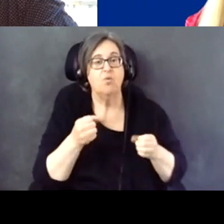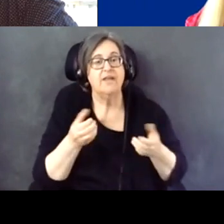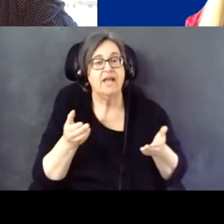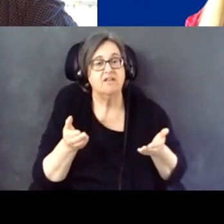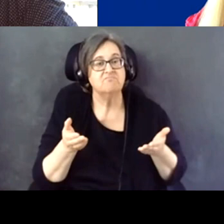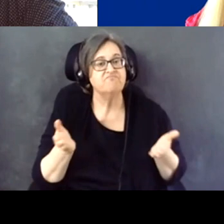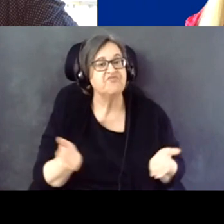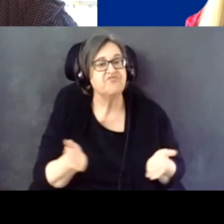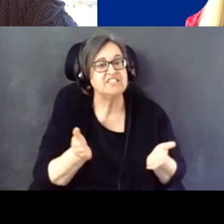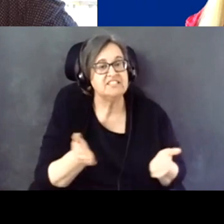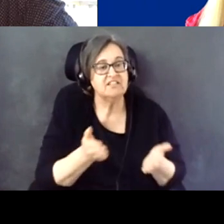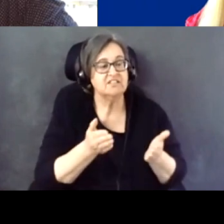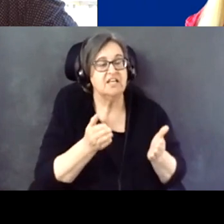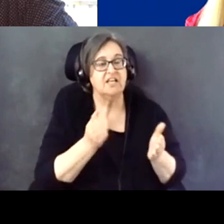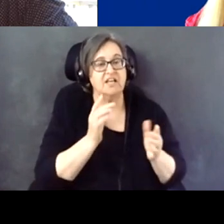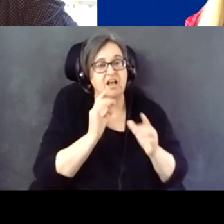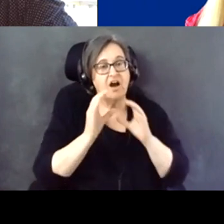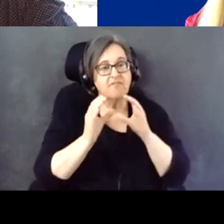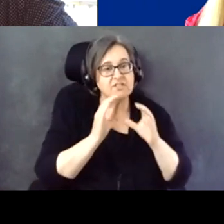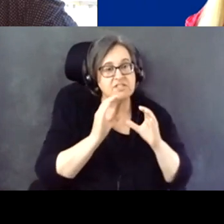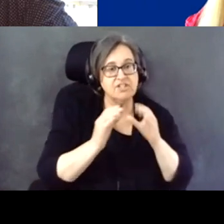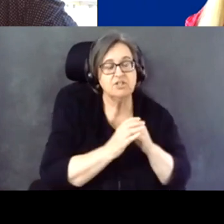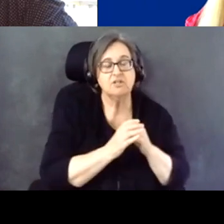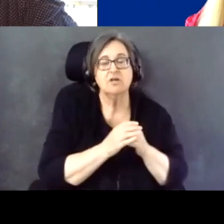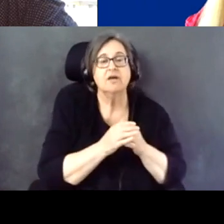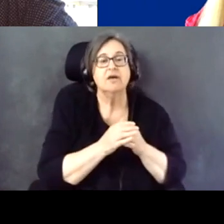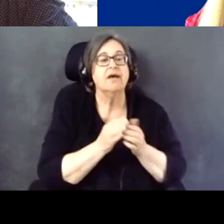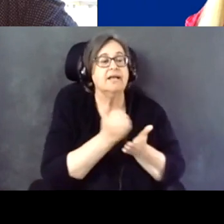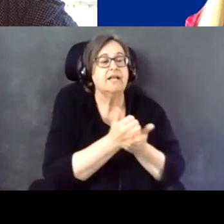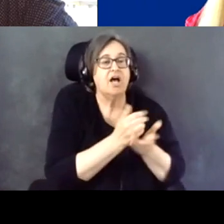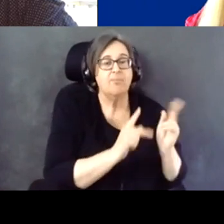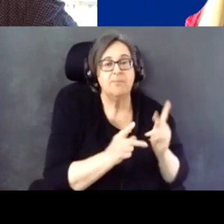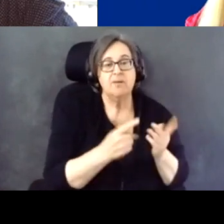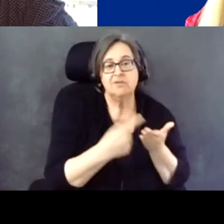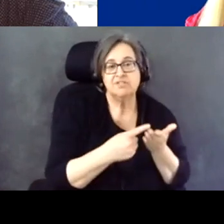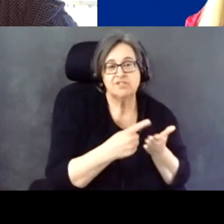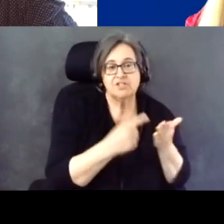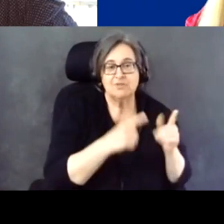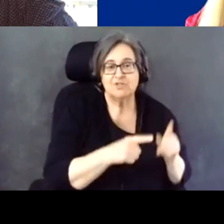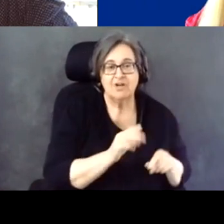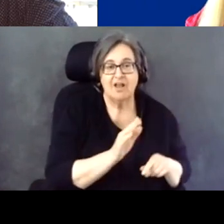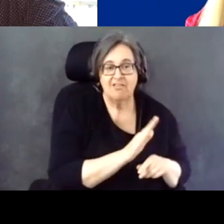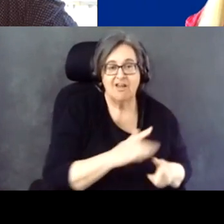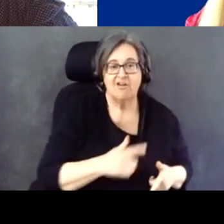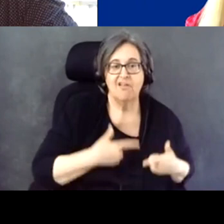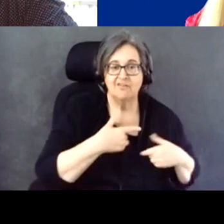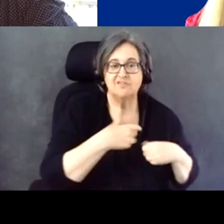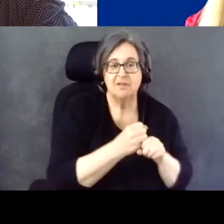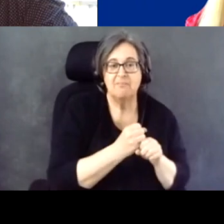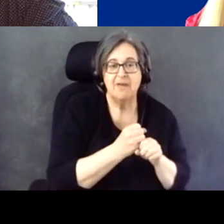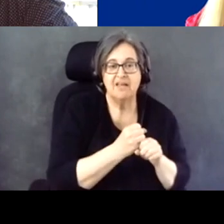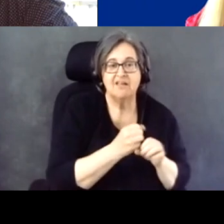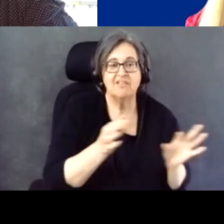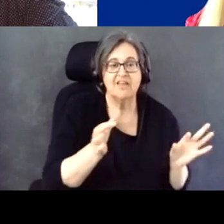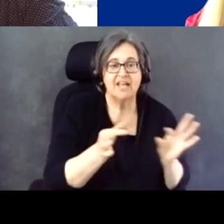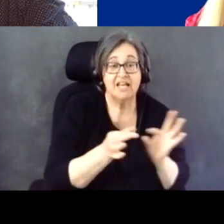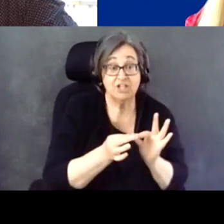and help people talk about what's going on in their lives. And make that connection. And we do that.